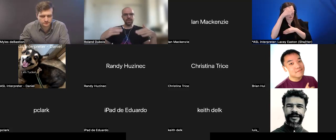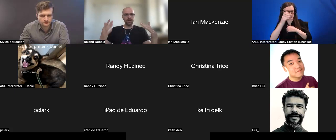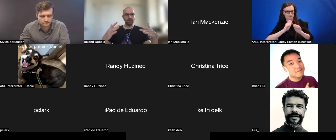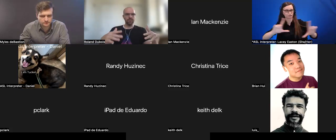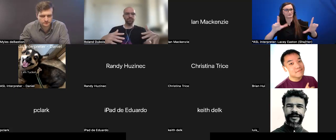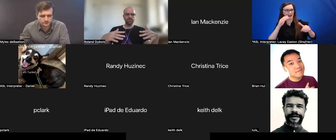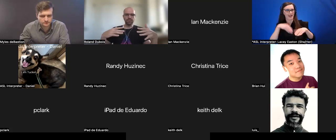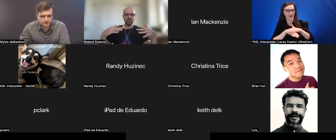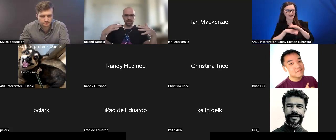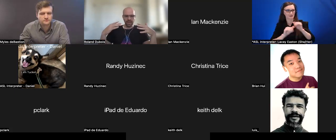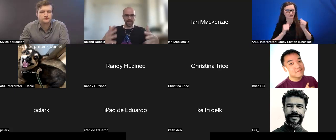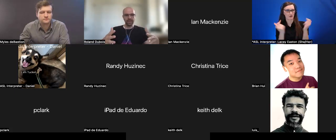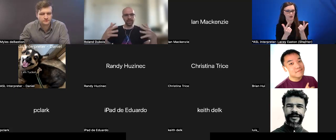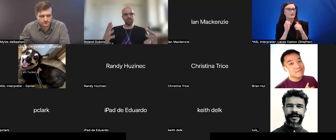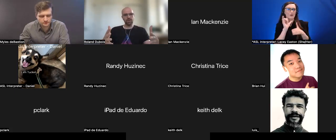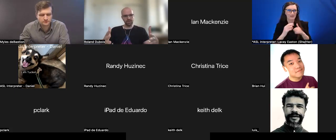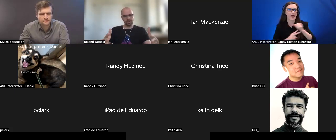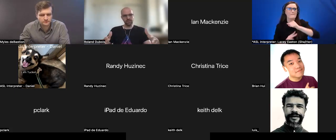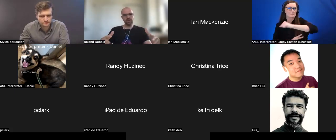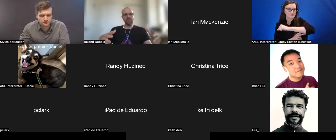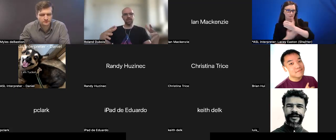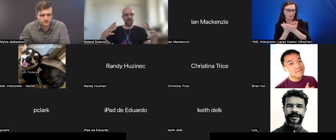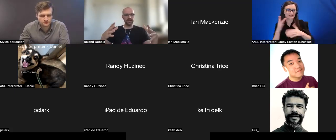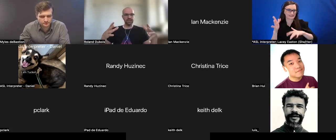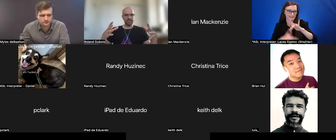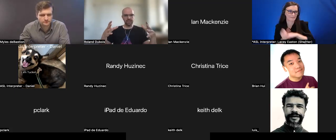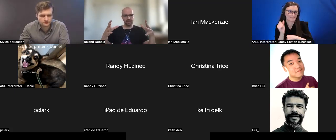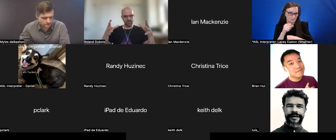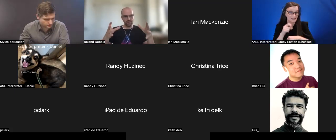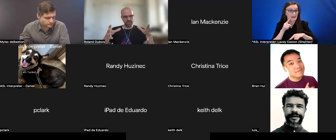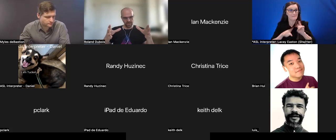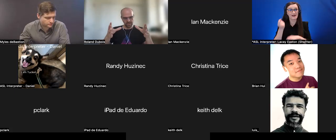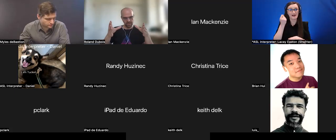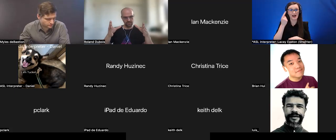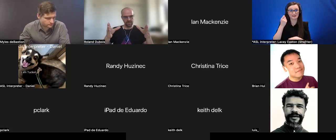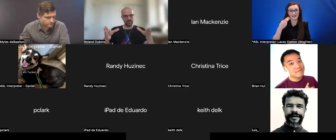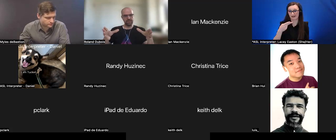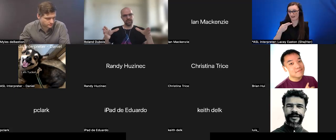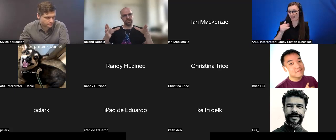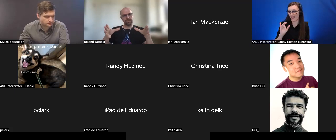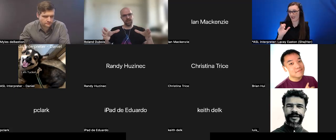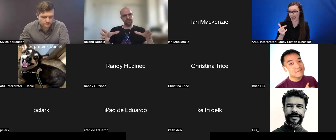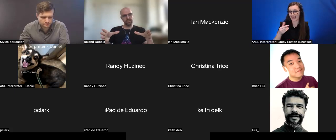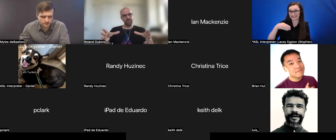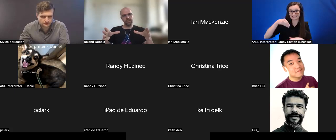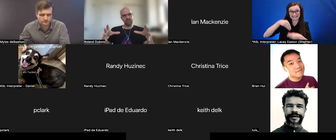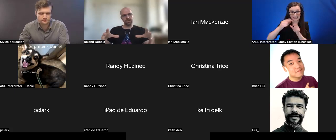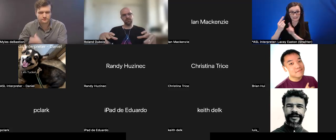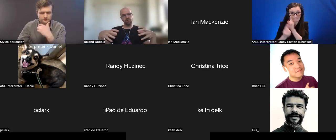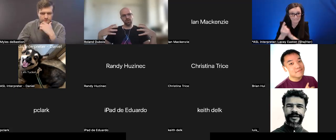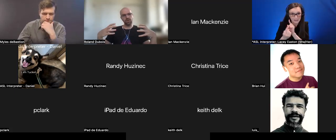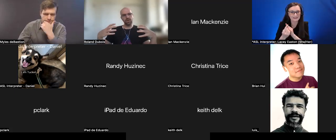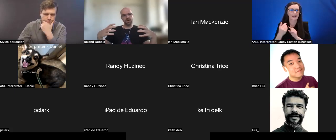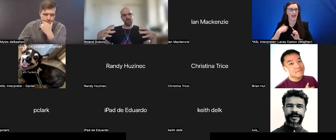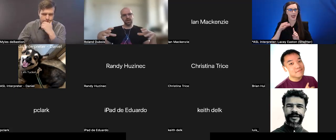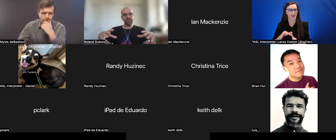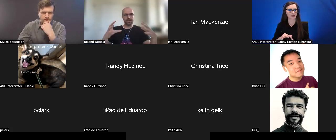However, hacking in person, it is unique in characteristics and value. I understand